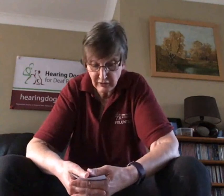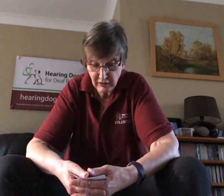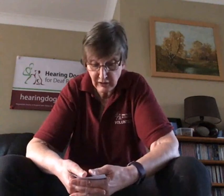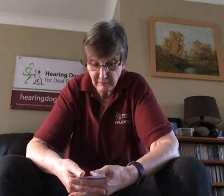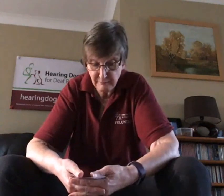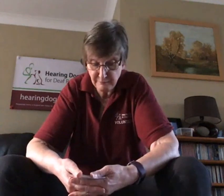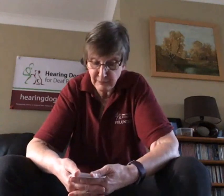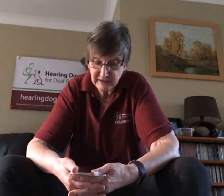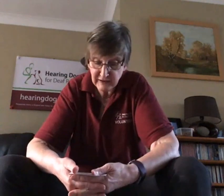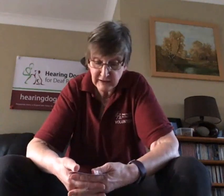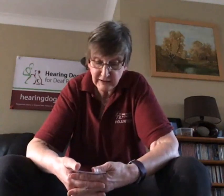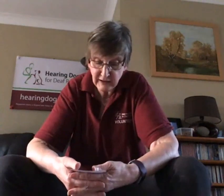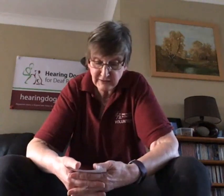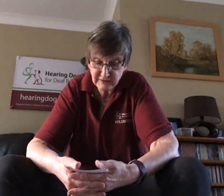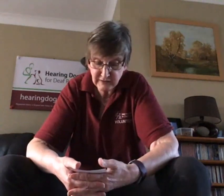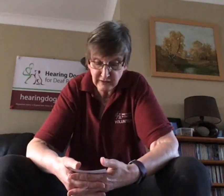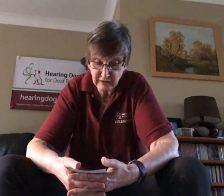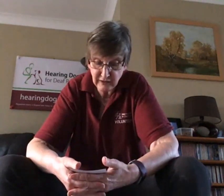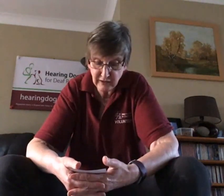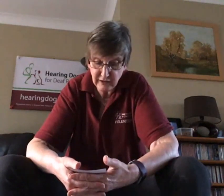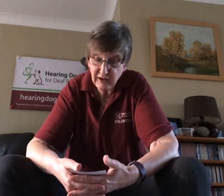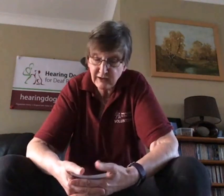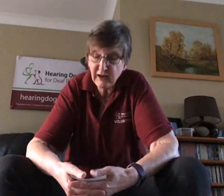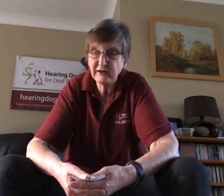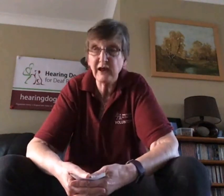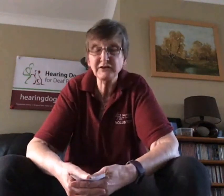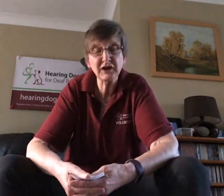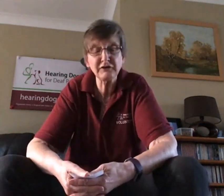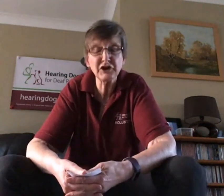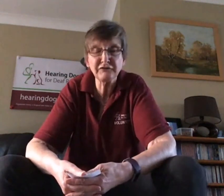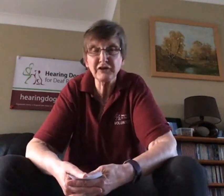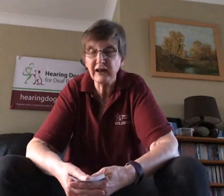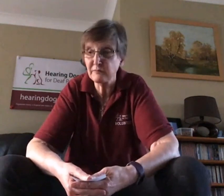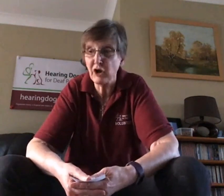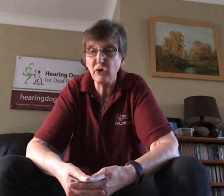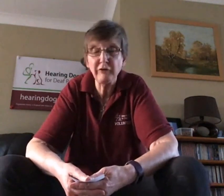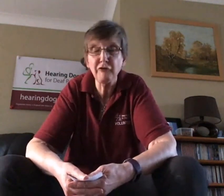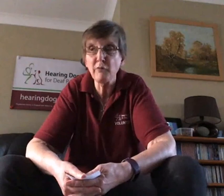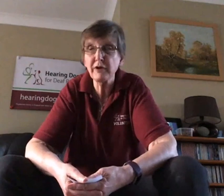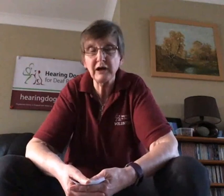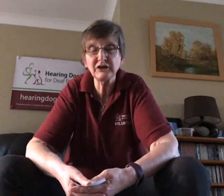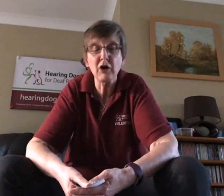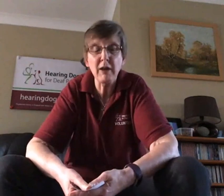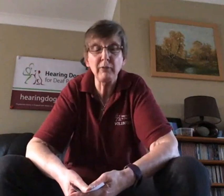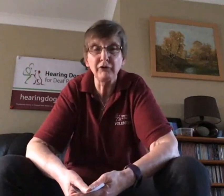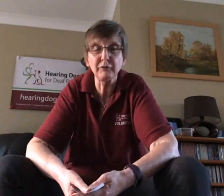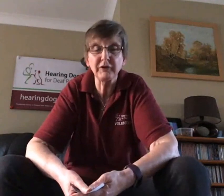So basically that's it, yeah tough to let them go, we form a really tight bond with